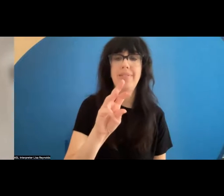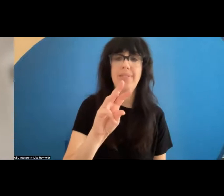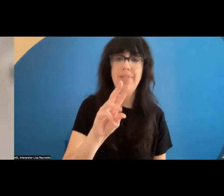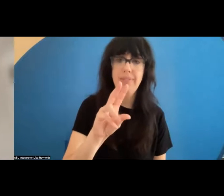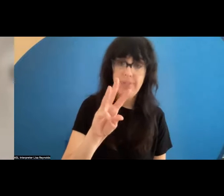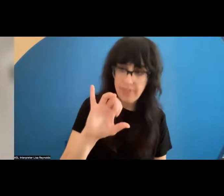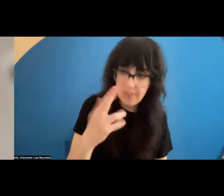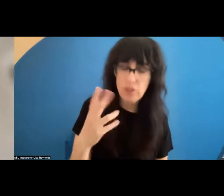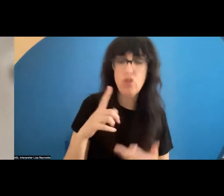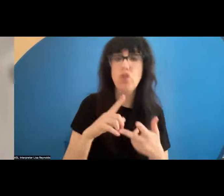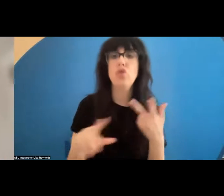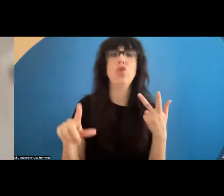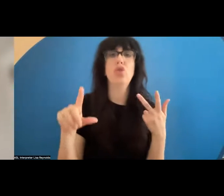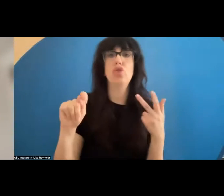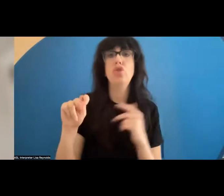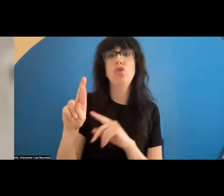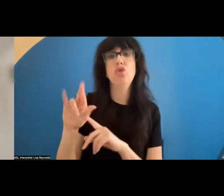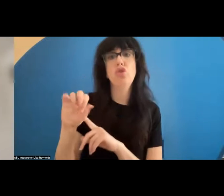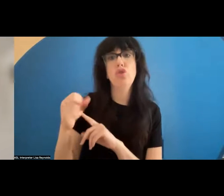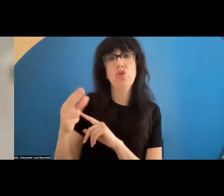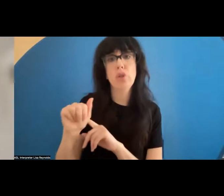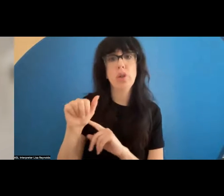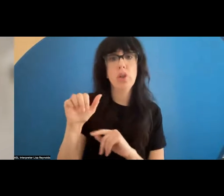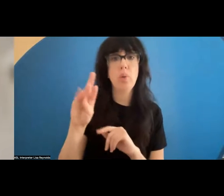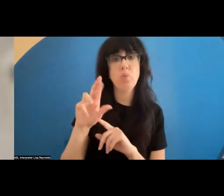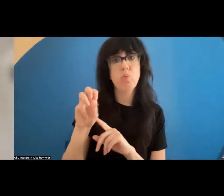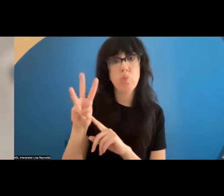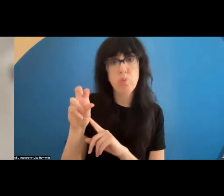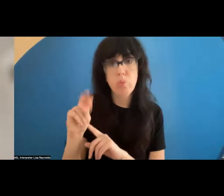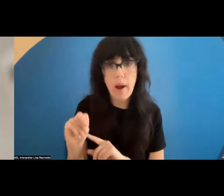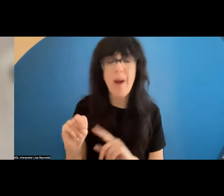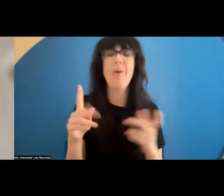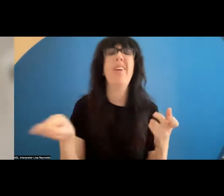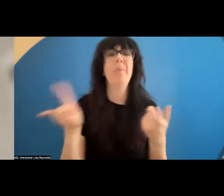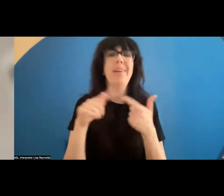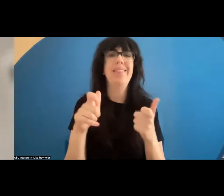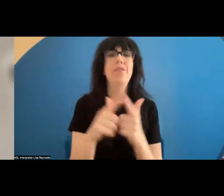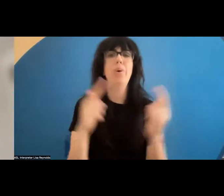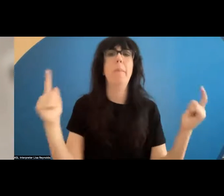vics or other artists. These are larger discussions especially as we move fward